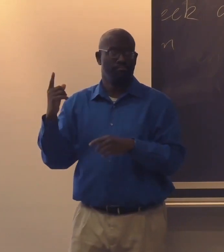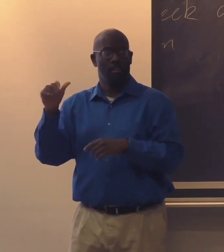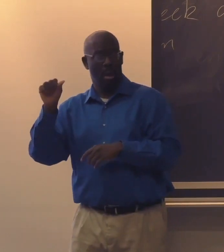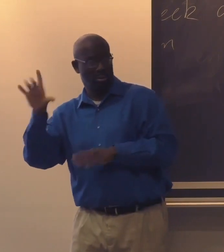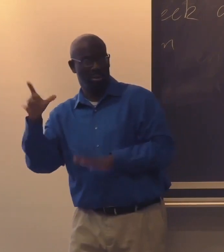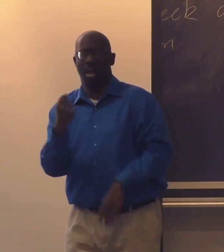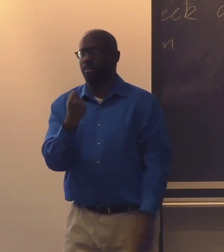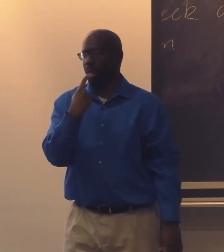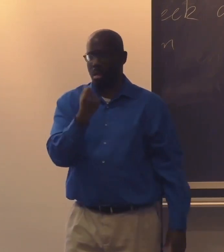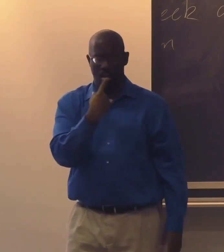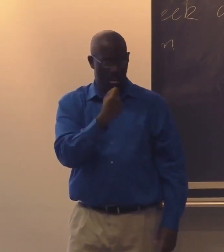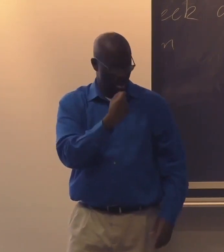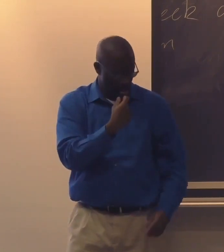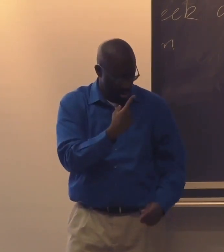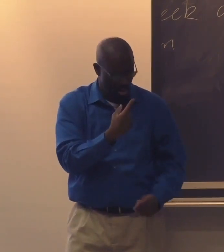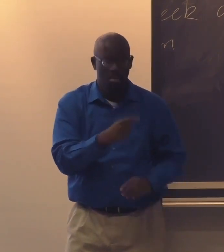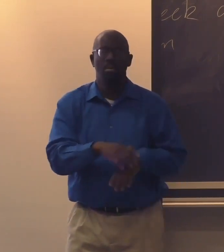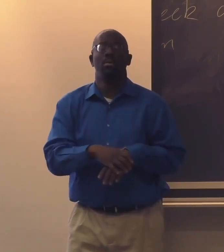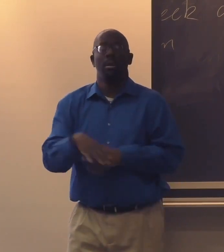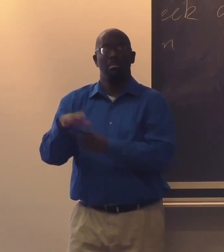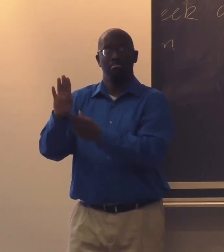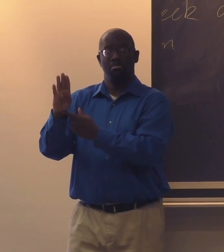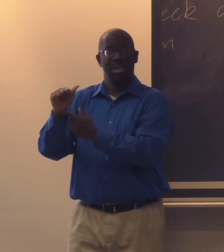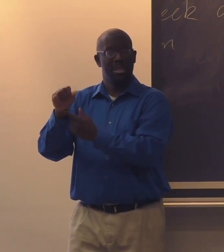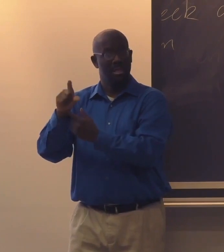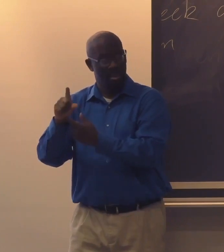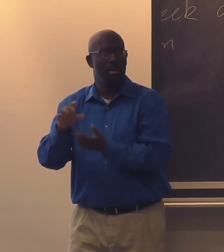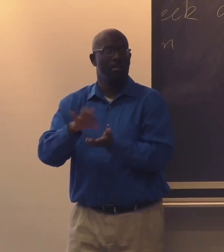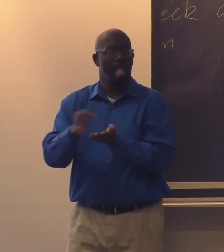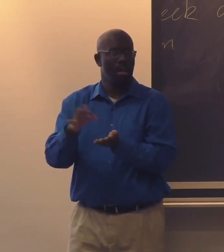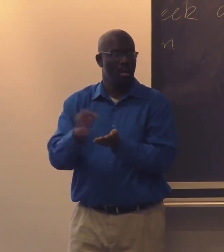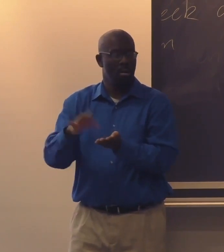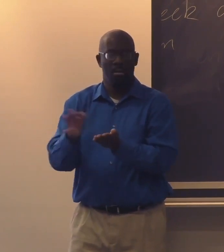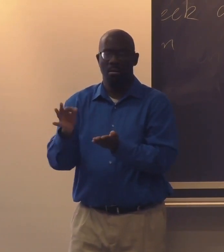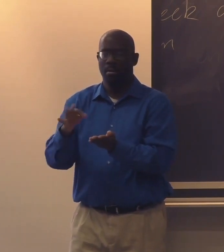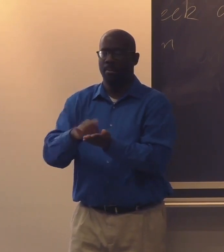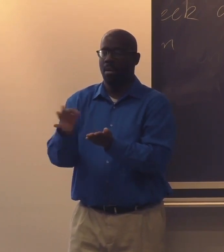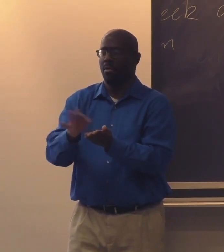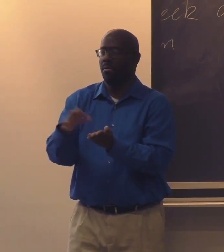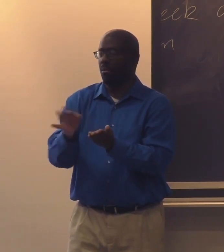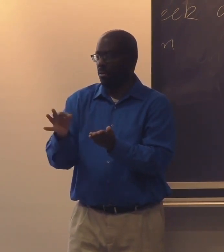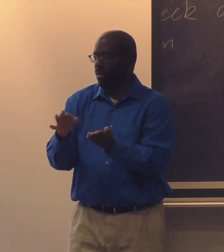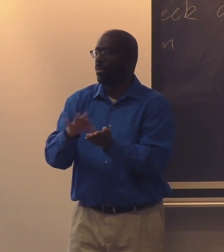Pills, in ASL we typically sign this. Black ASL, we sign something like this.